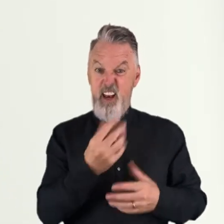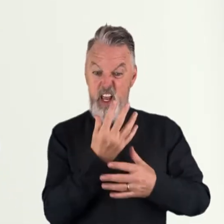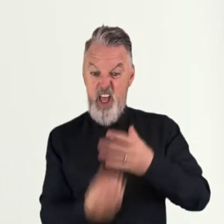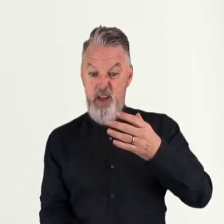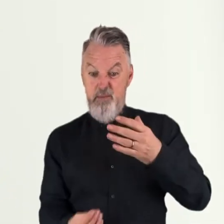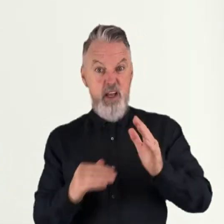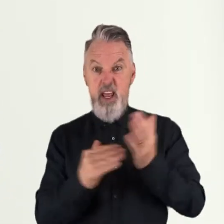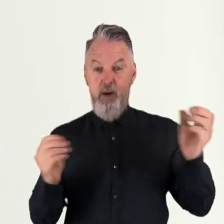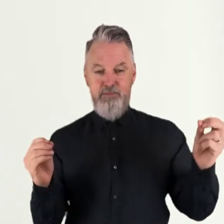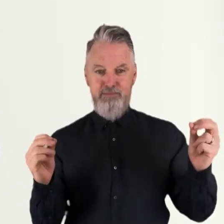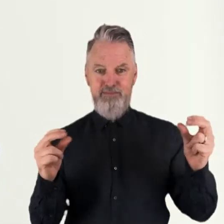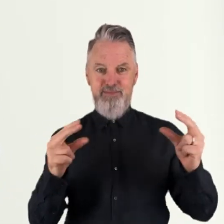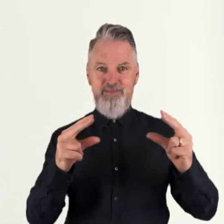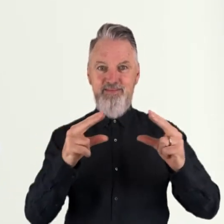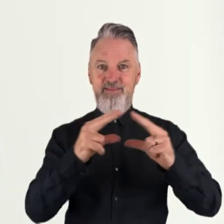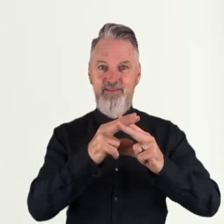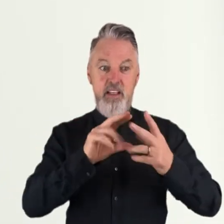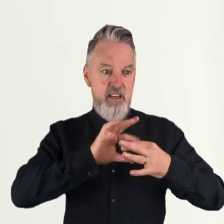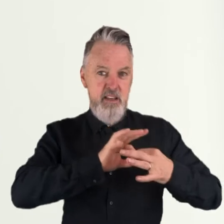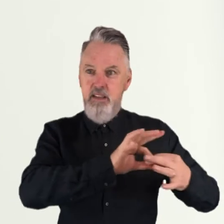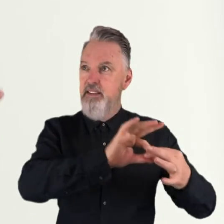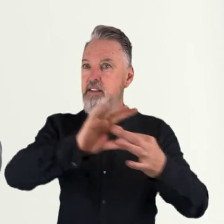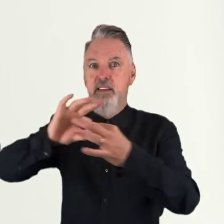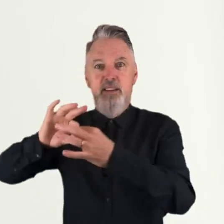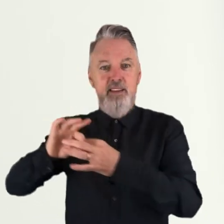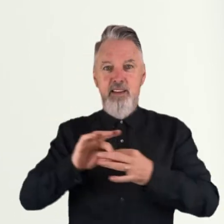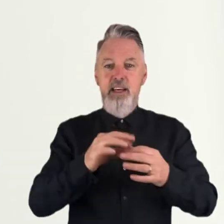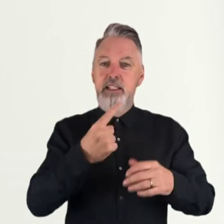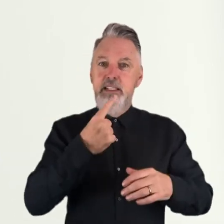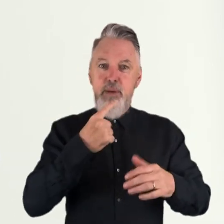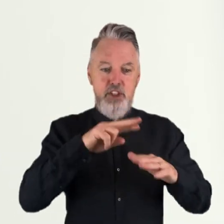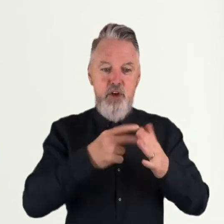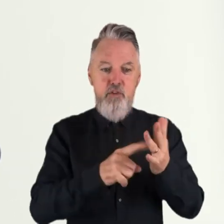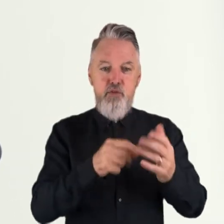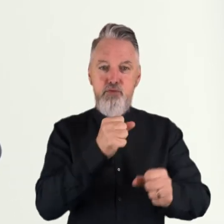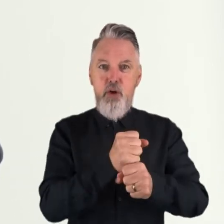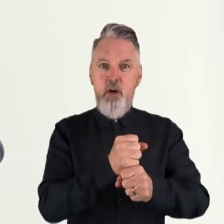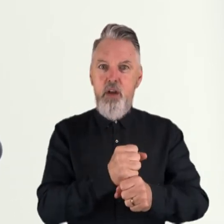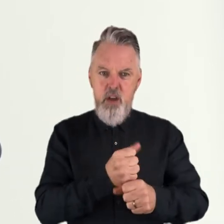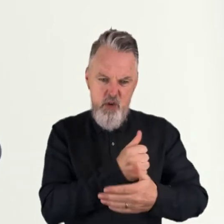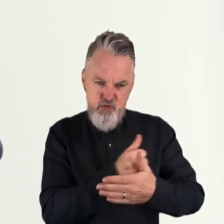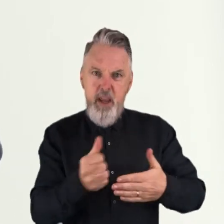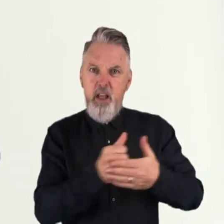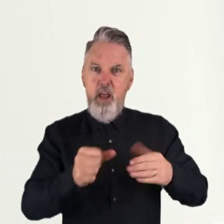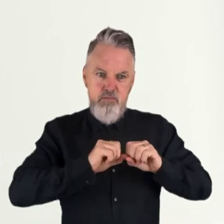and increasing client engagement, Speech Frog maximises therapy dosage which can improve outcomes for kids.